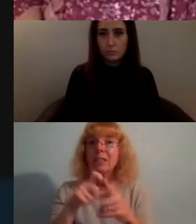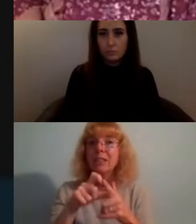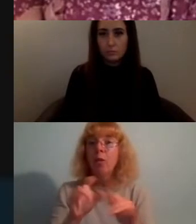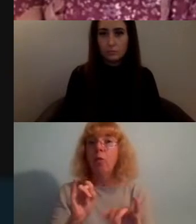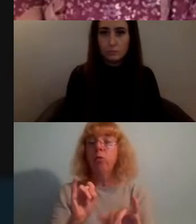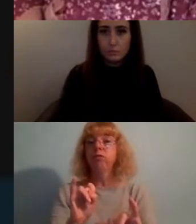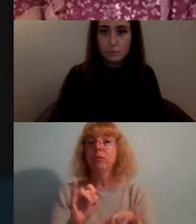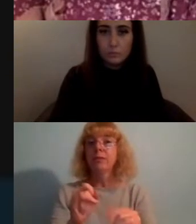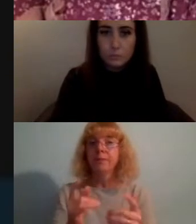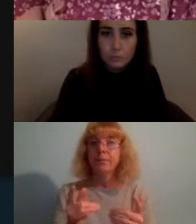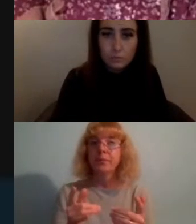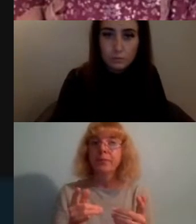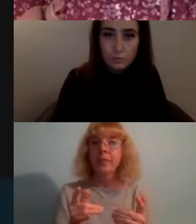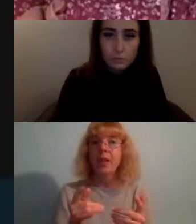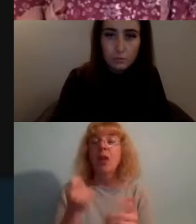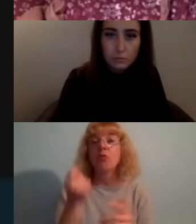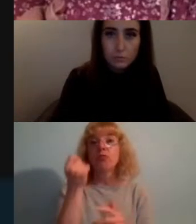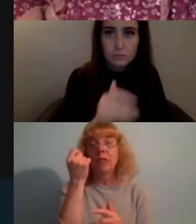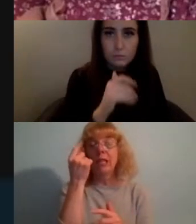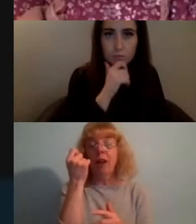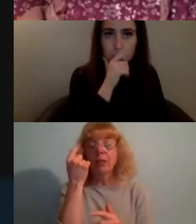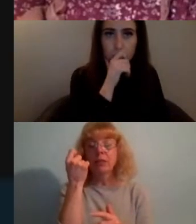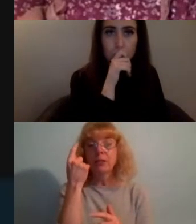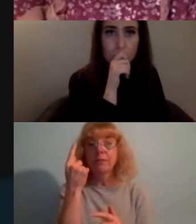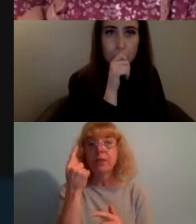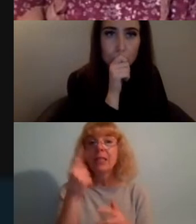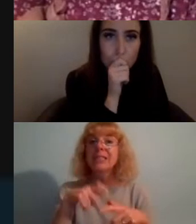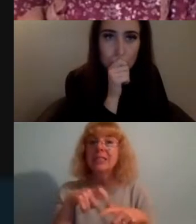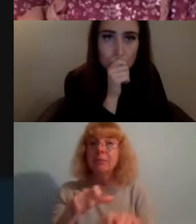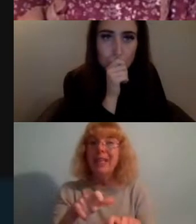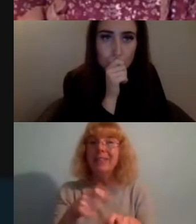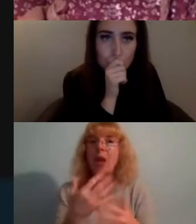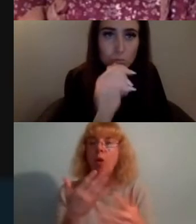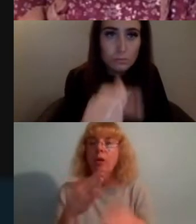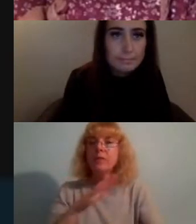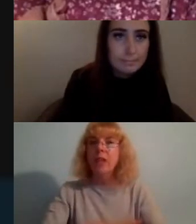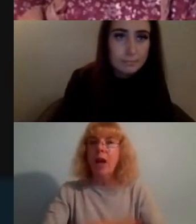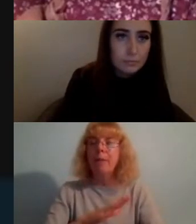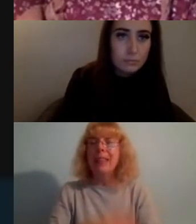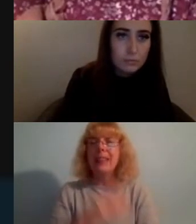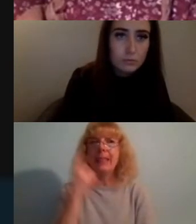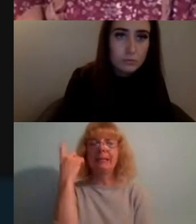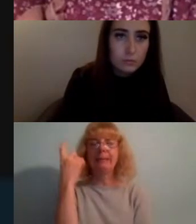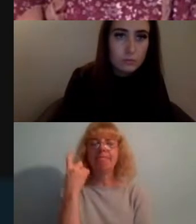so upon realizing this you know I spent a lot of time thinking about...okay...I